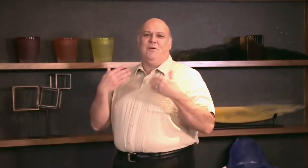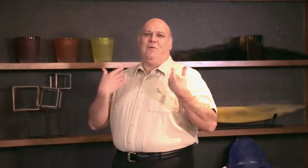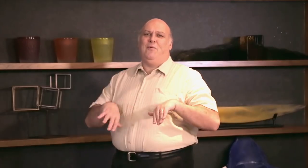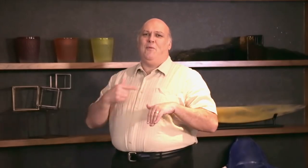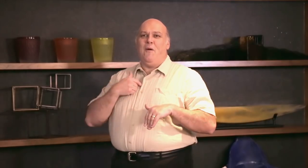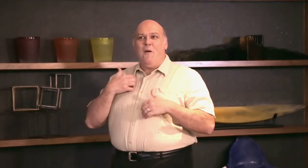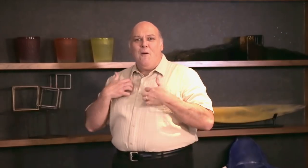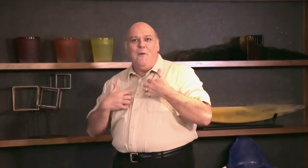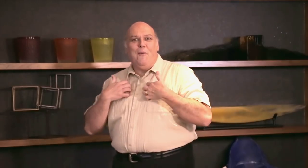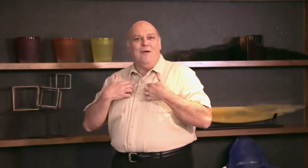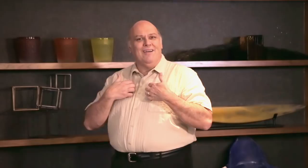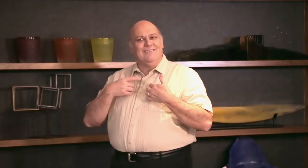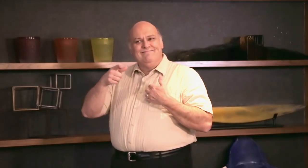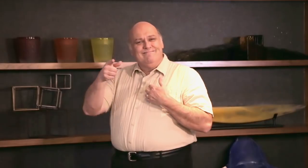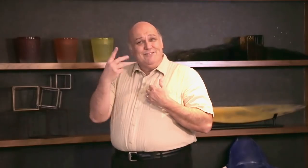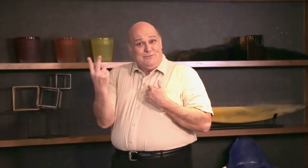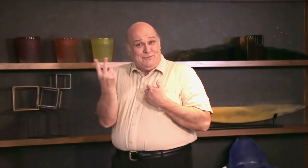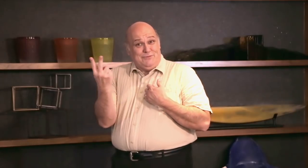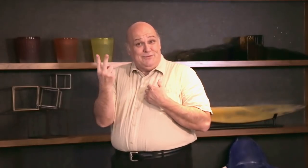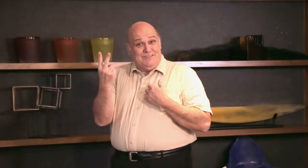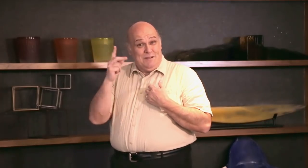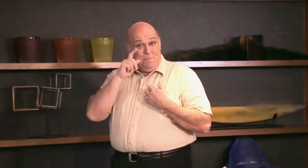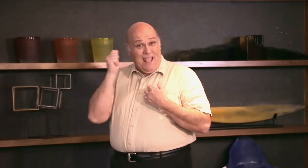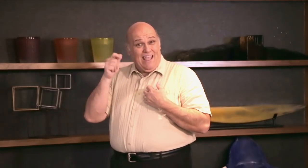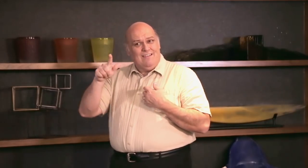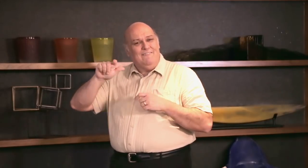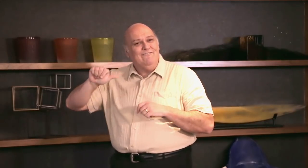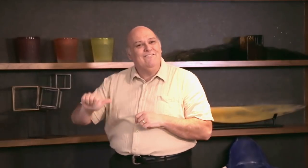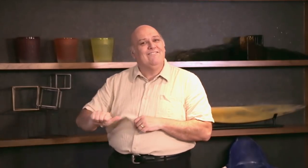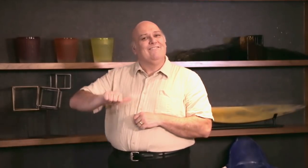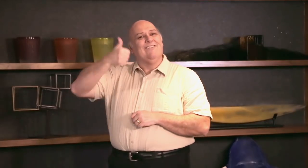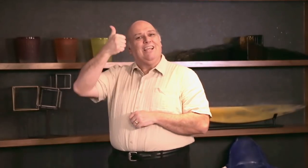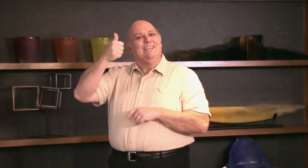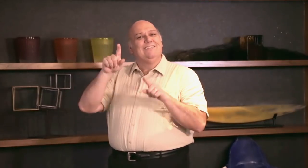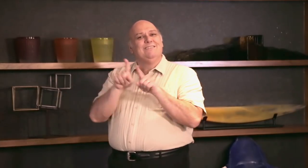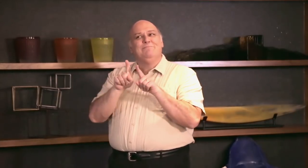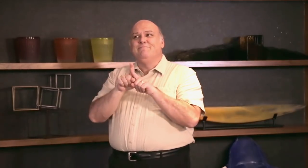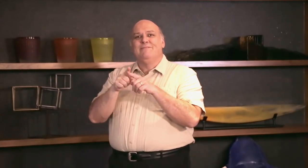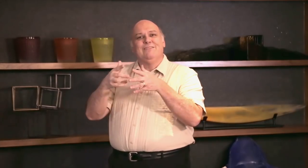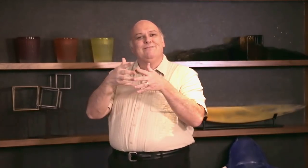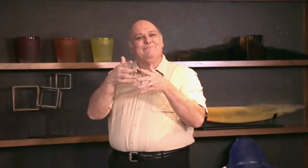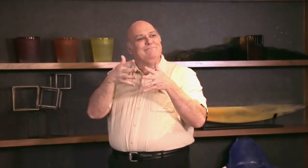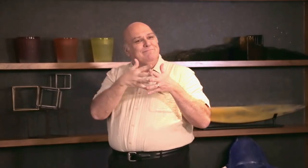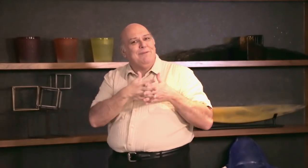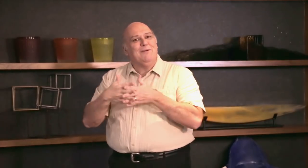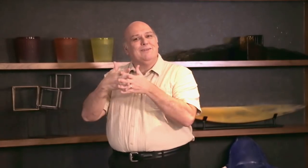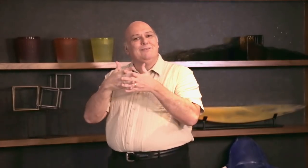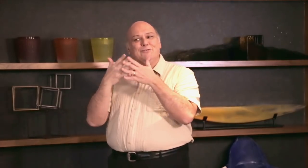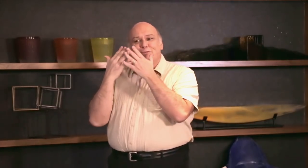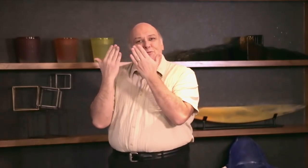I am inspiring how these men started the first school of the Deaf in America and one became the first